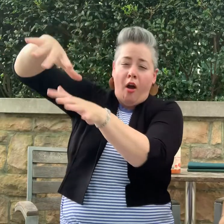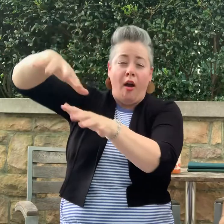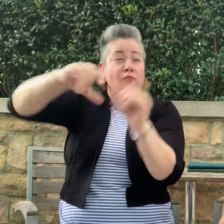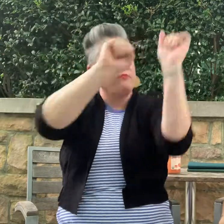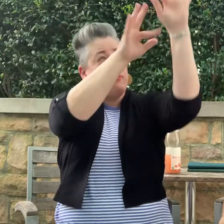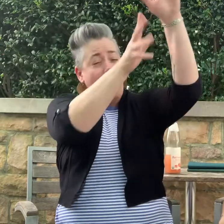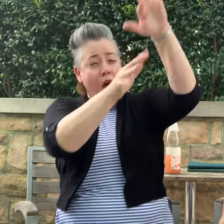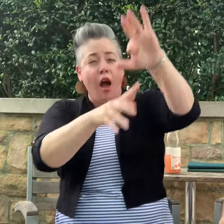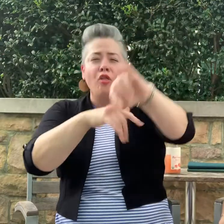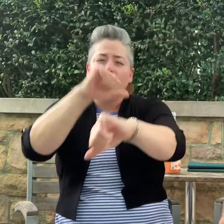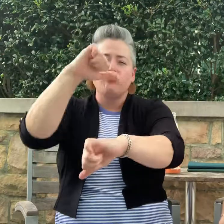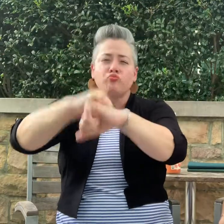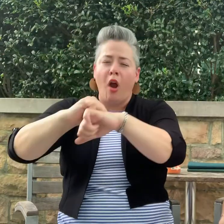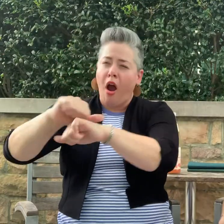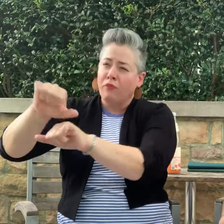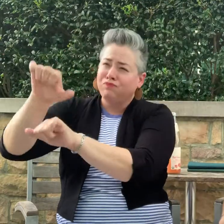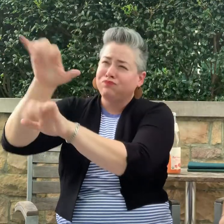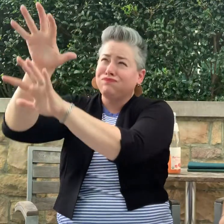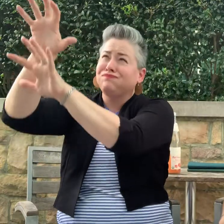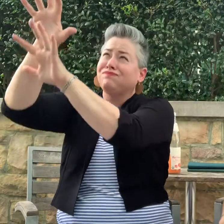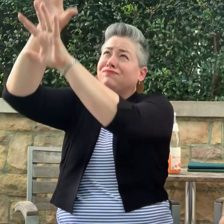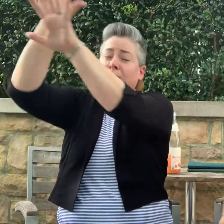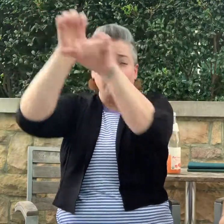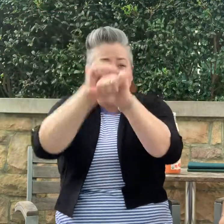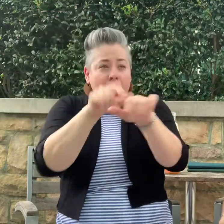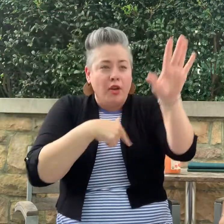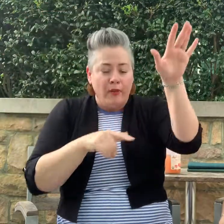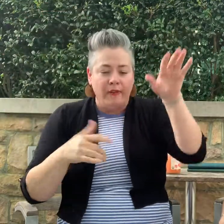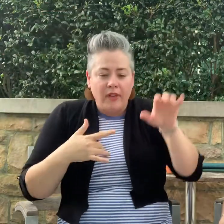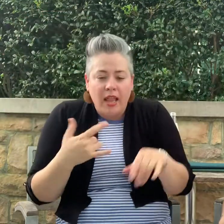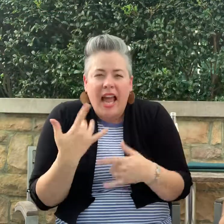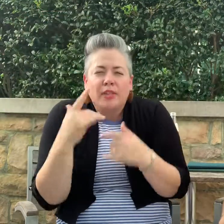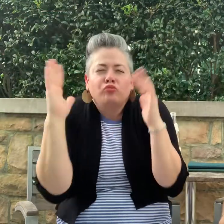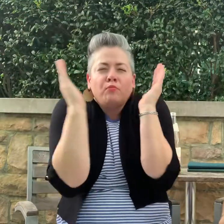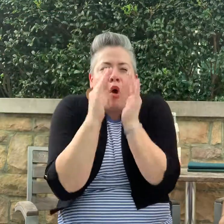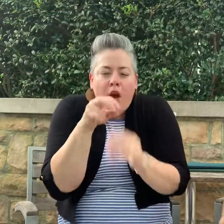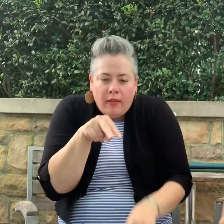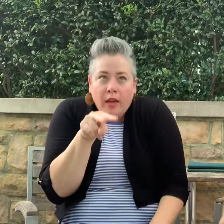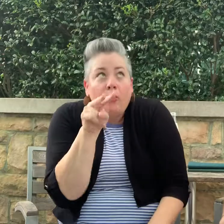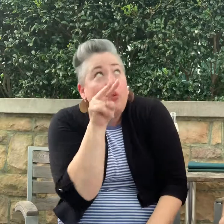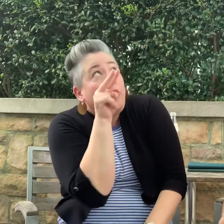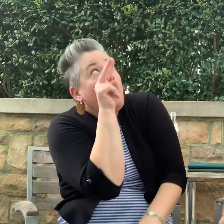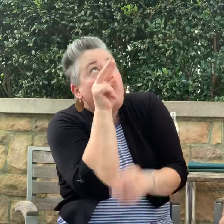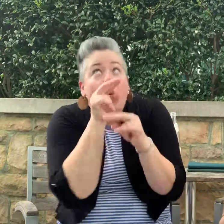and rock formations. You feel so small in this vast land.